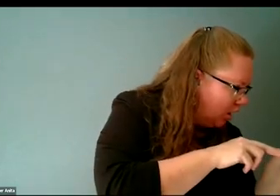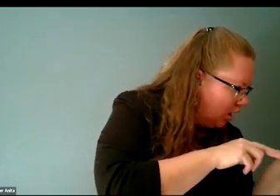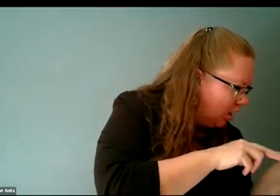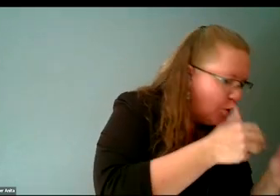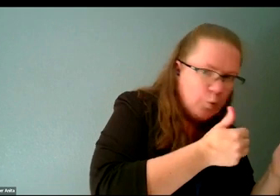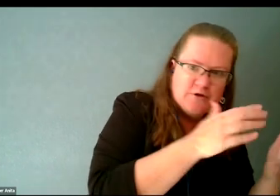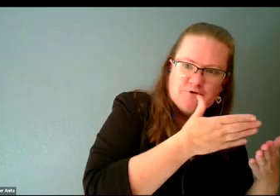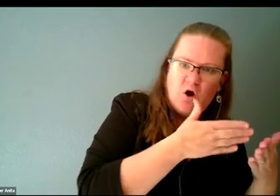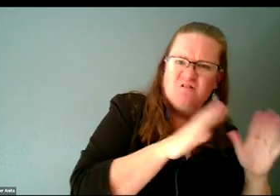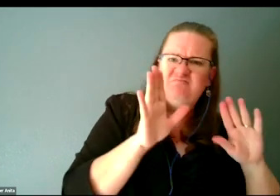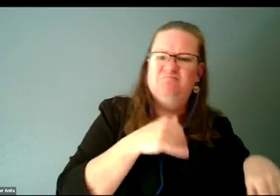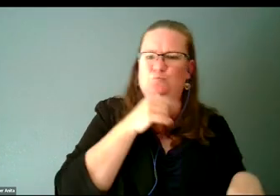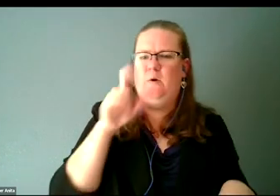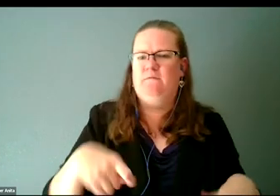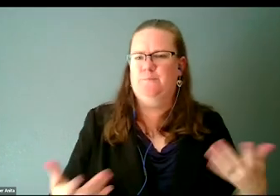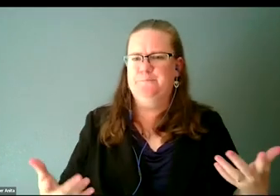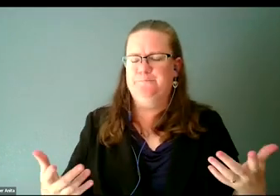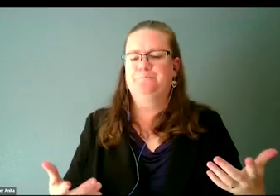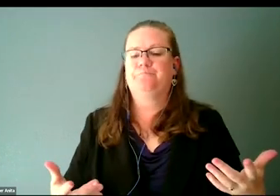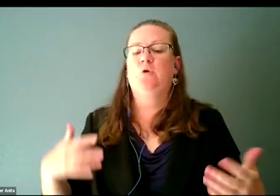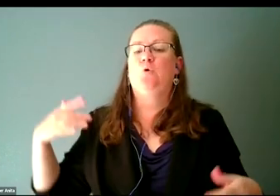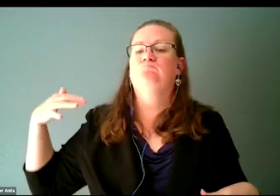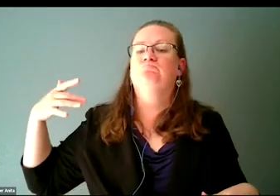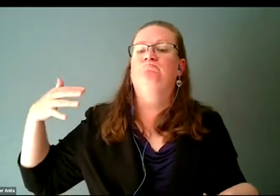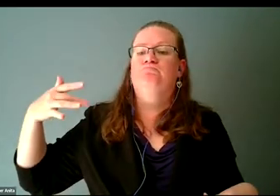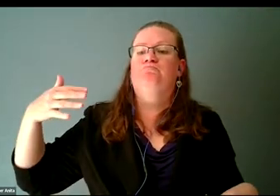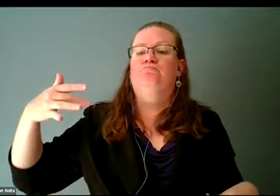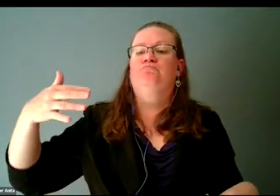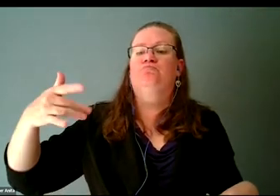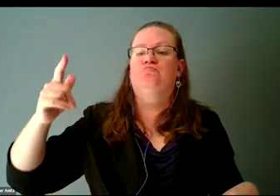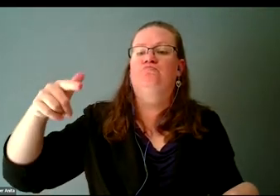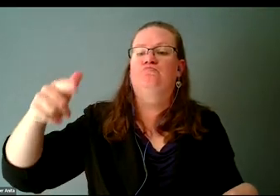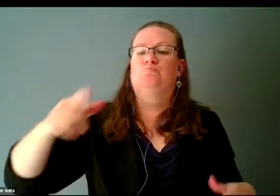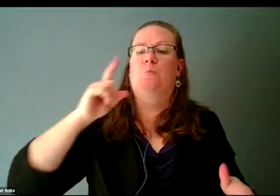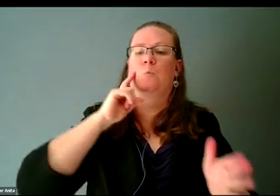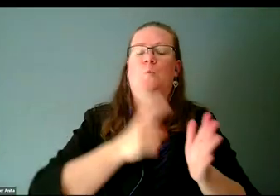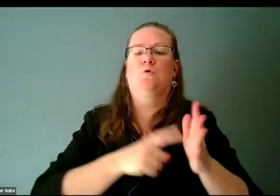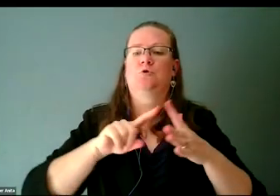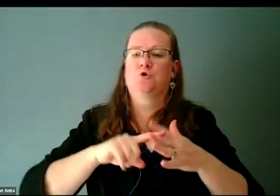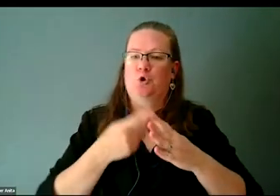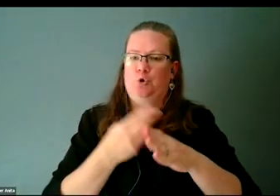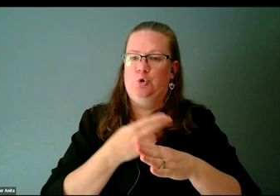After some time, they started using a way